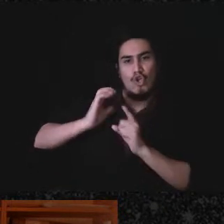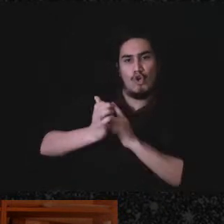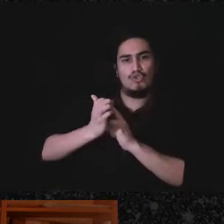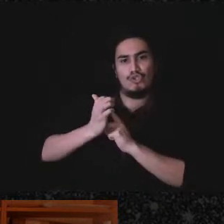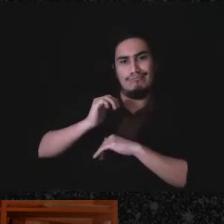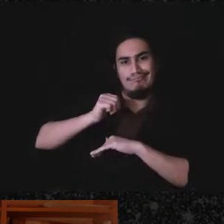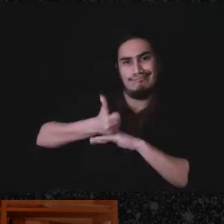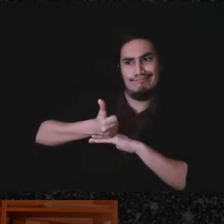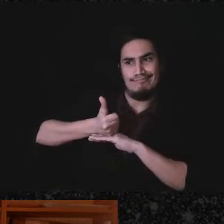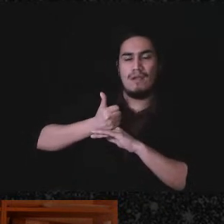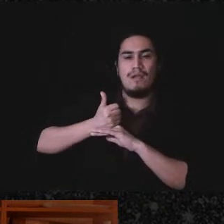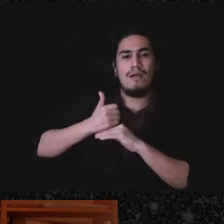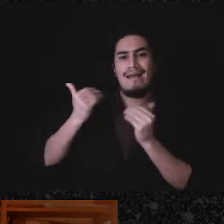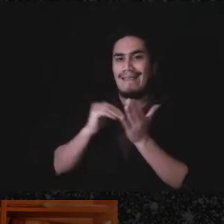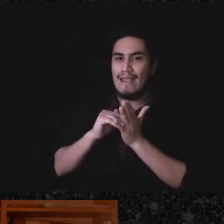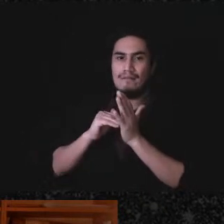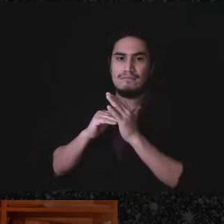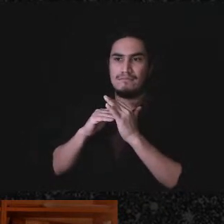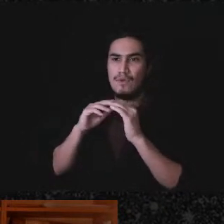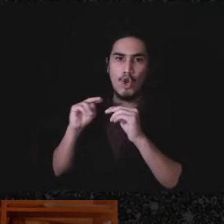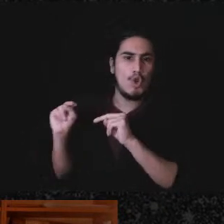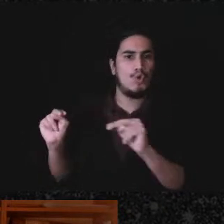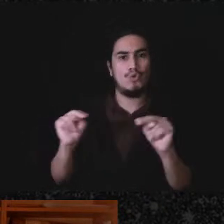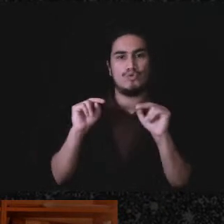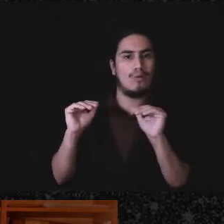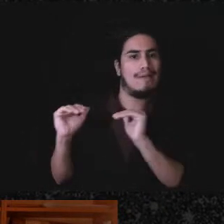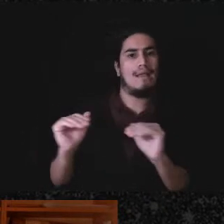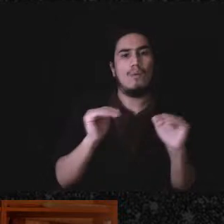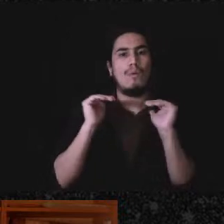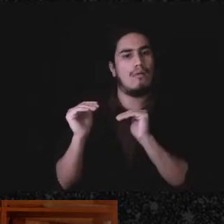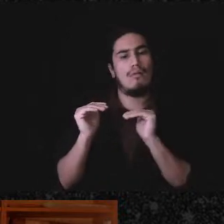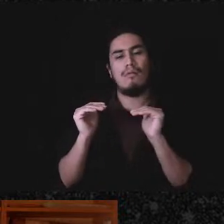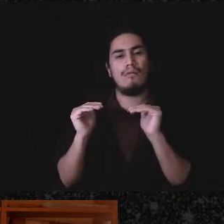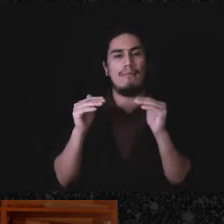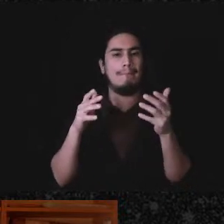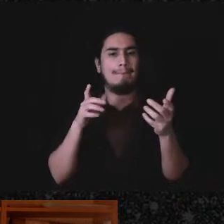horizontal and can deal with all the complex power dynamics and differences that come up